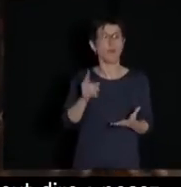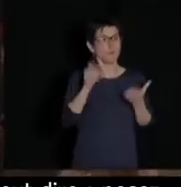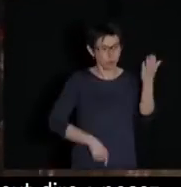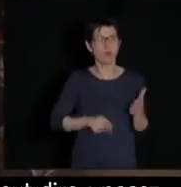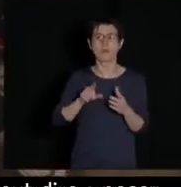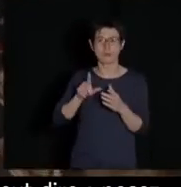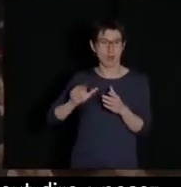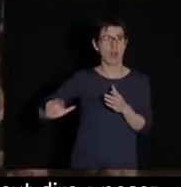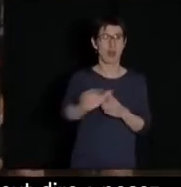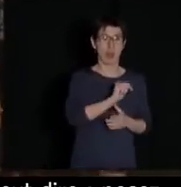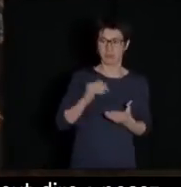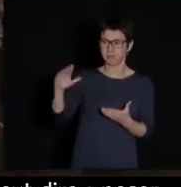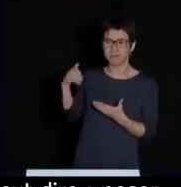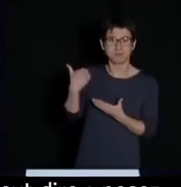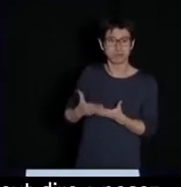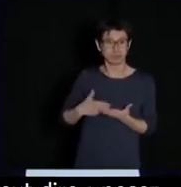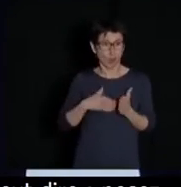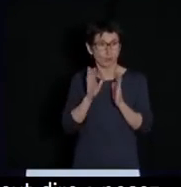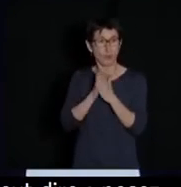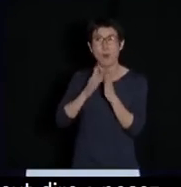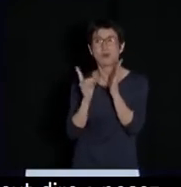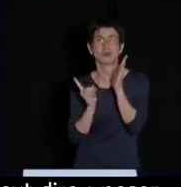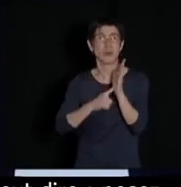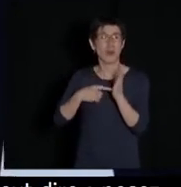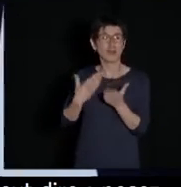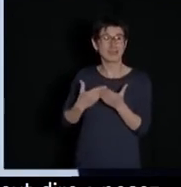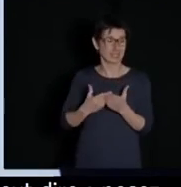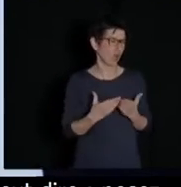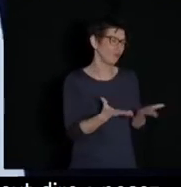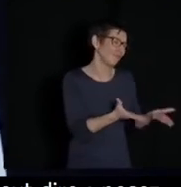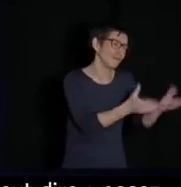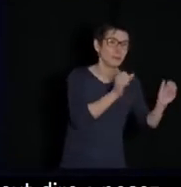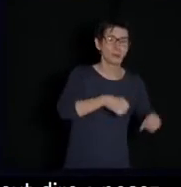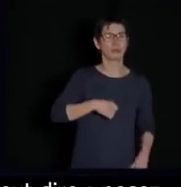The right to disconnect must be established because for now it's only a favor. So... All right!